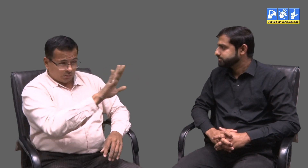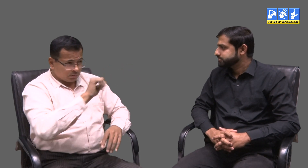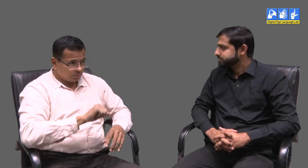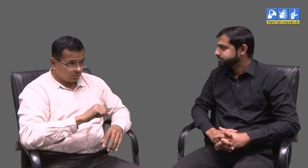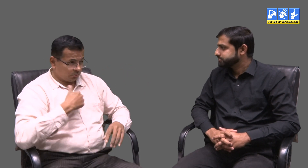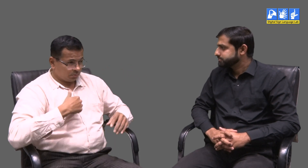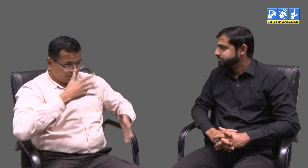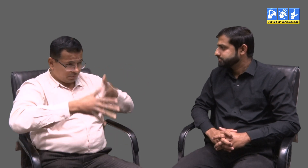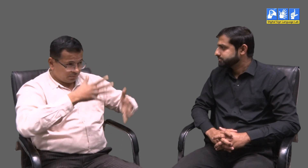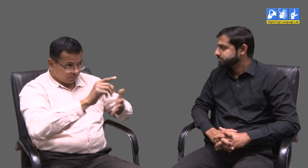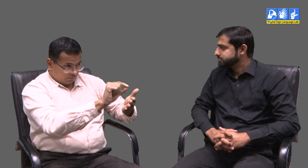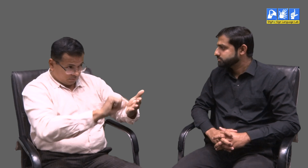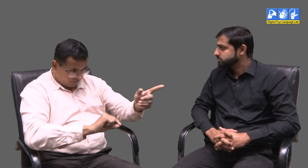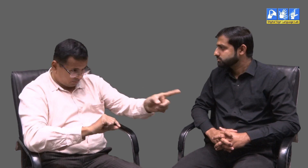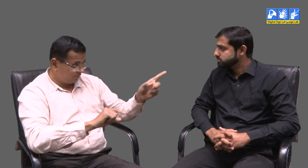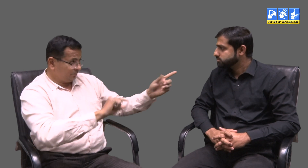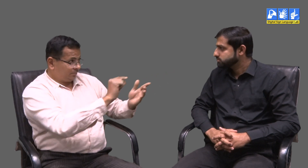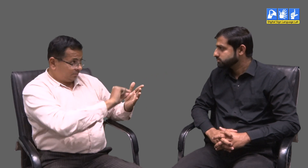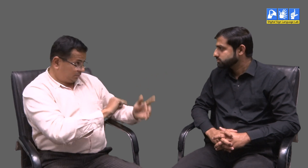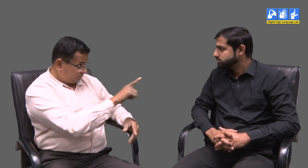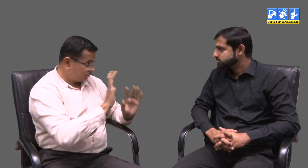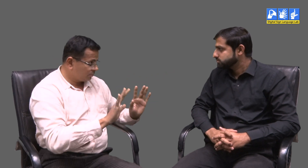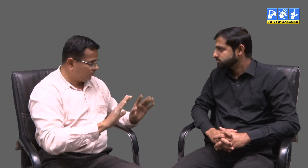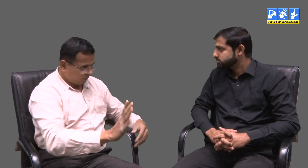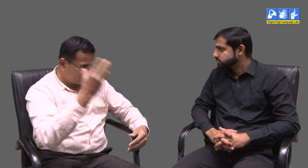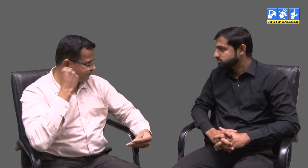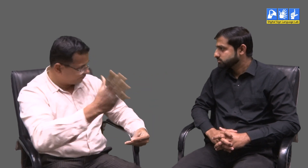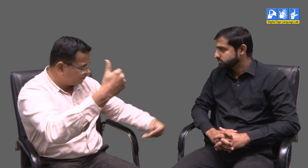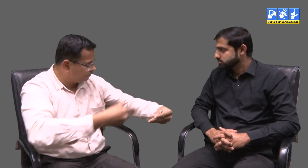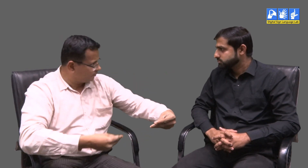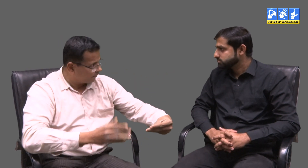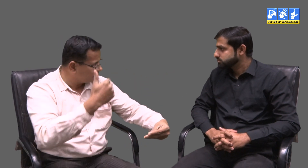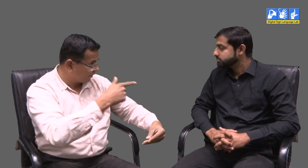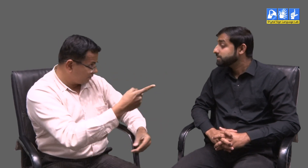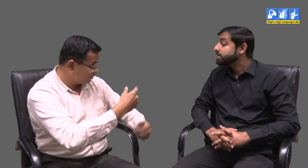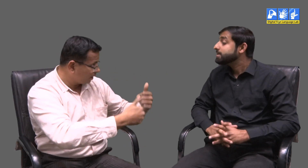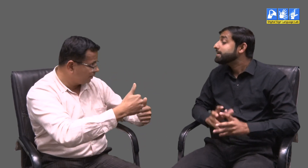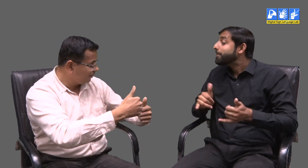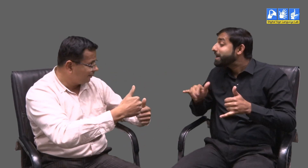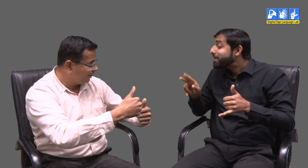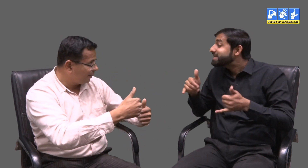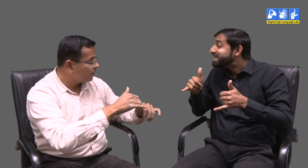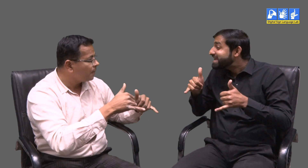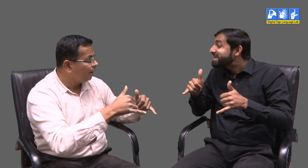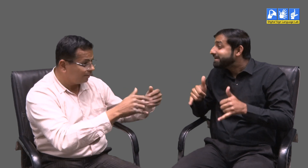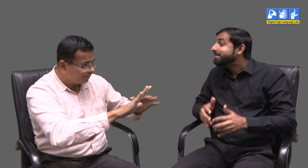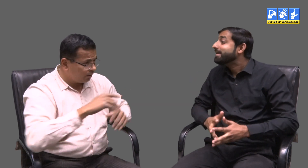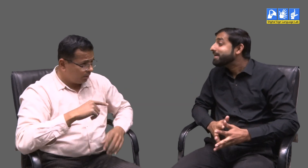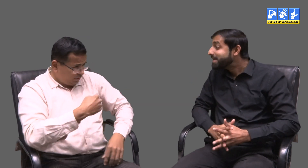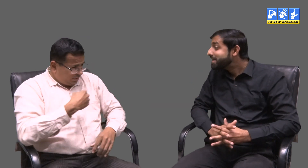then he should write what I sign to him. The hearing person is immediately ready for the challenge. Using playful means to connect.